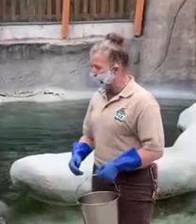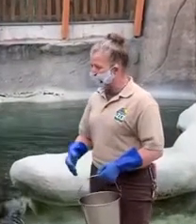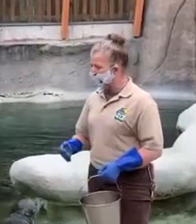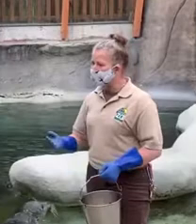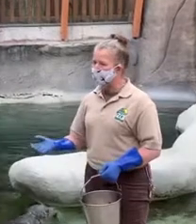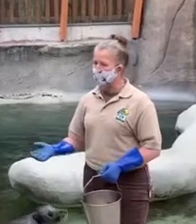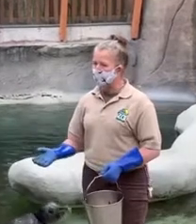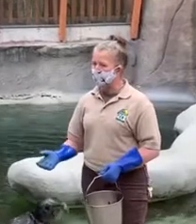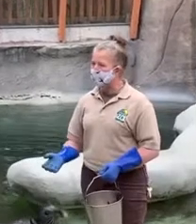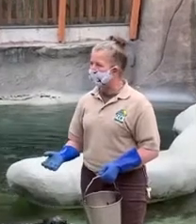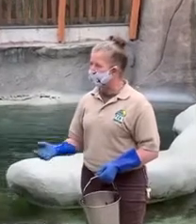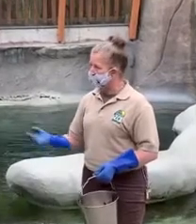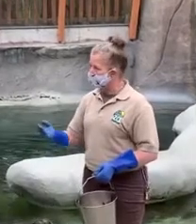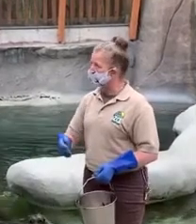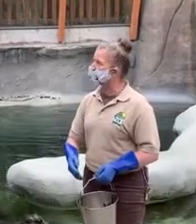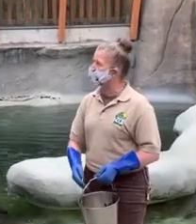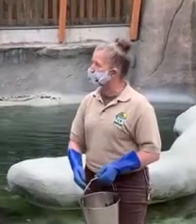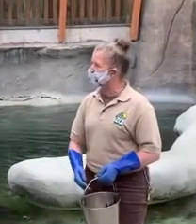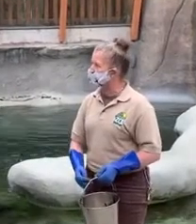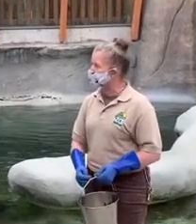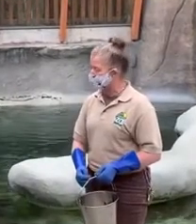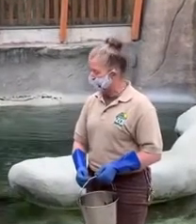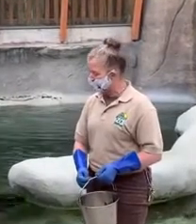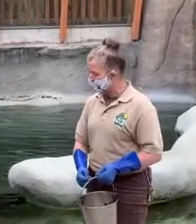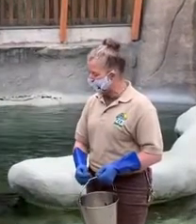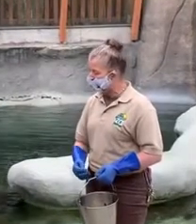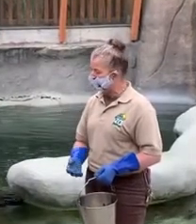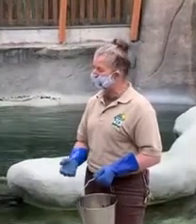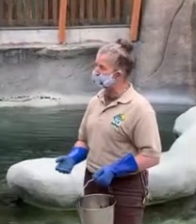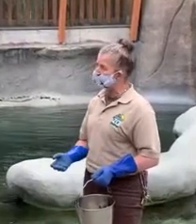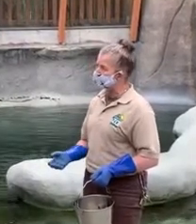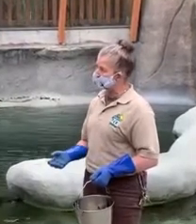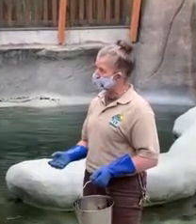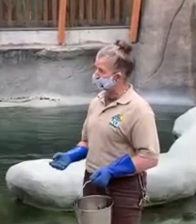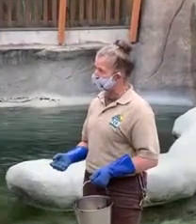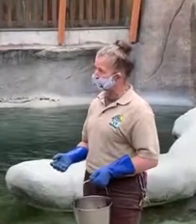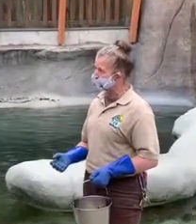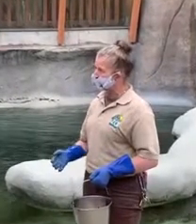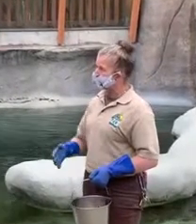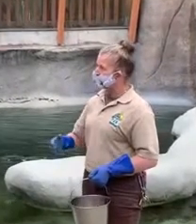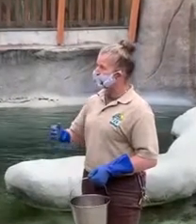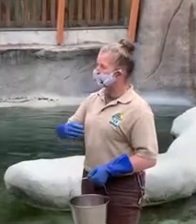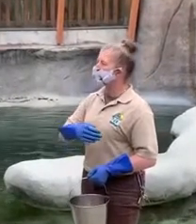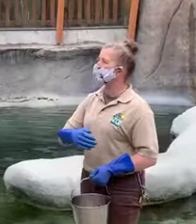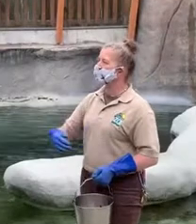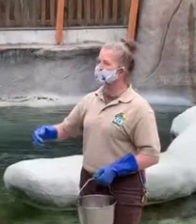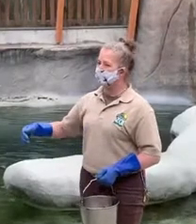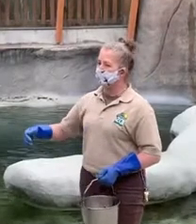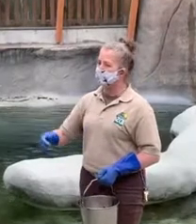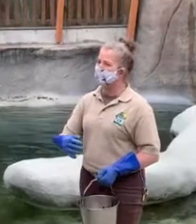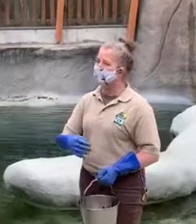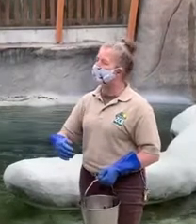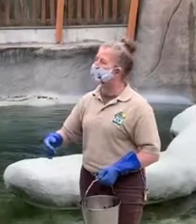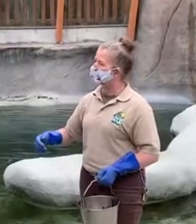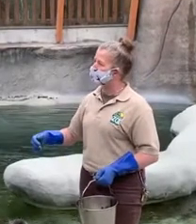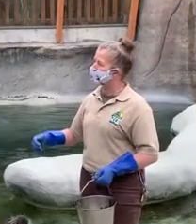and with like our large carnivores, like the polar bears, we call that protective contact because we always have a physical barrier